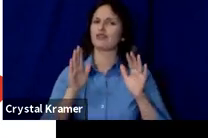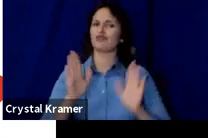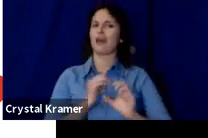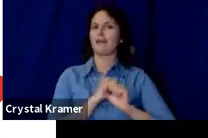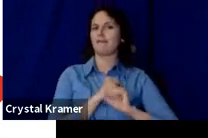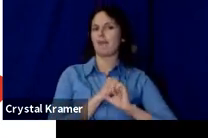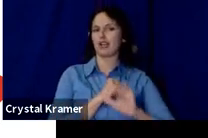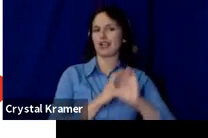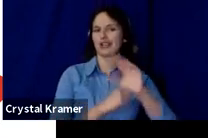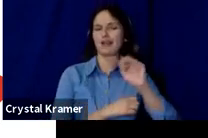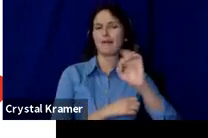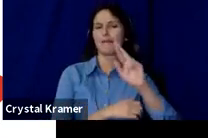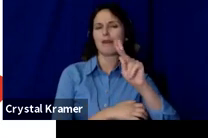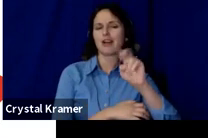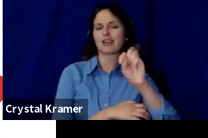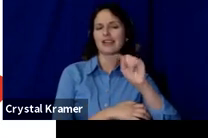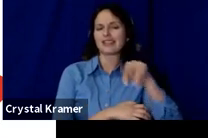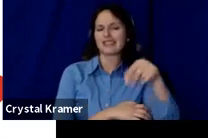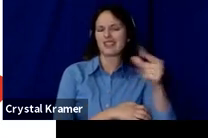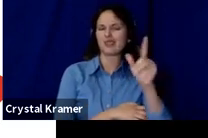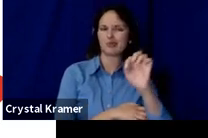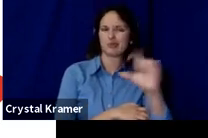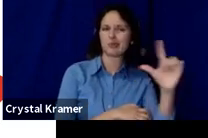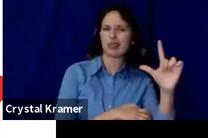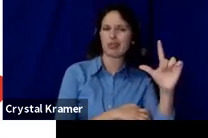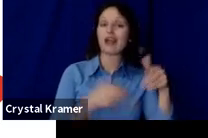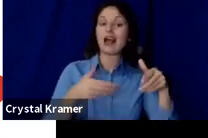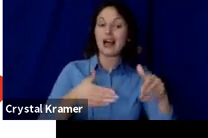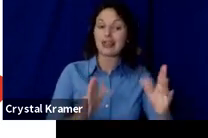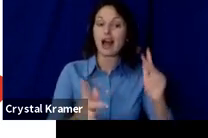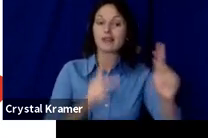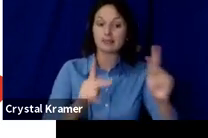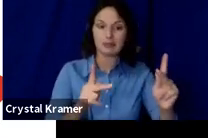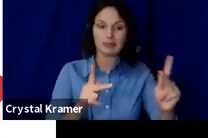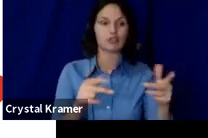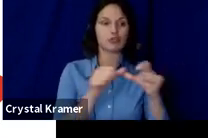offering. In some ways it's like a train that keeps going to your destination.